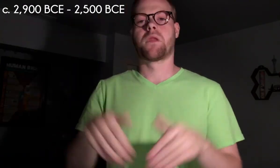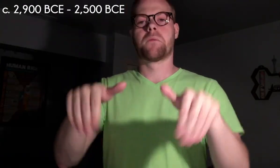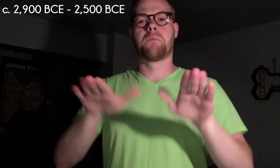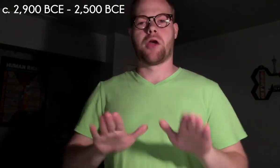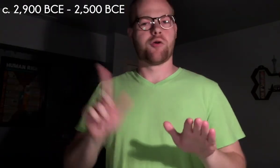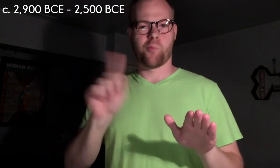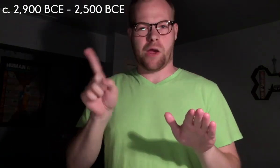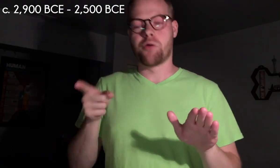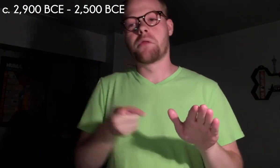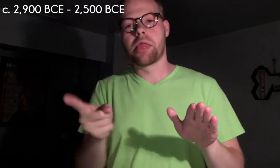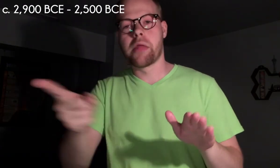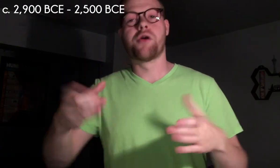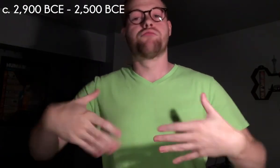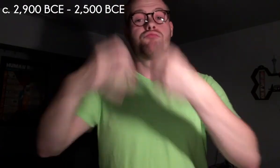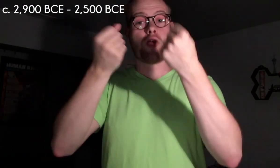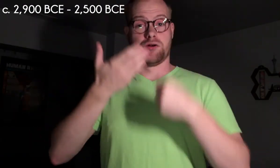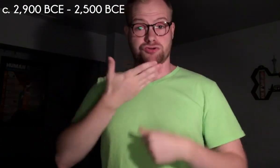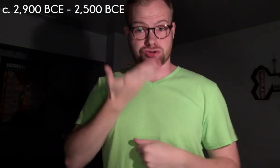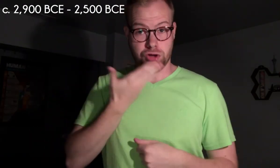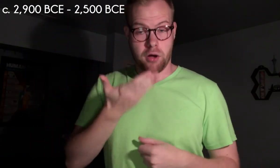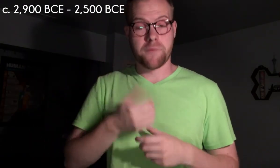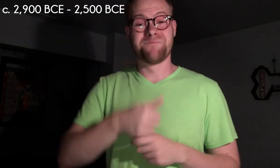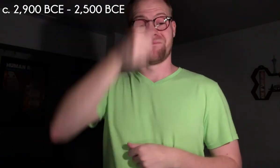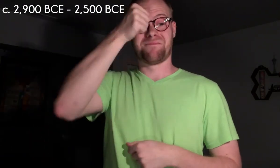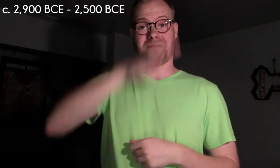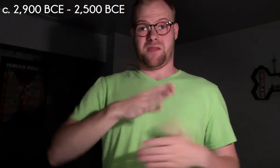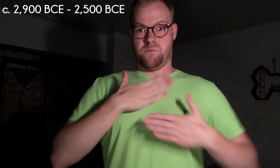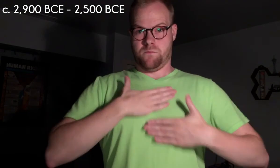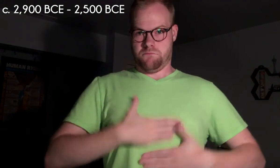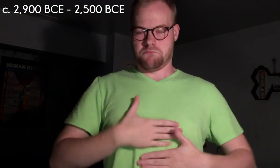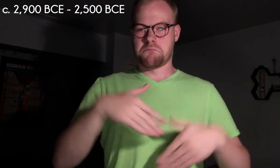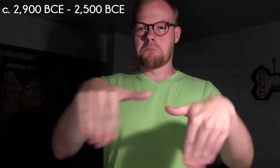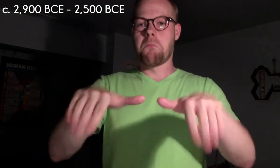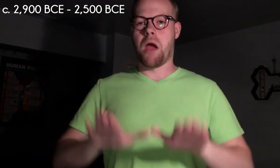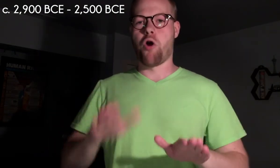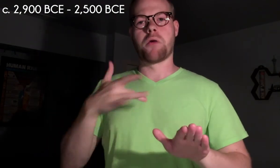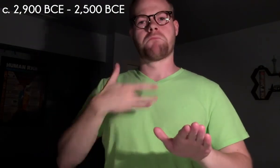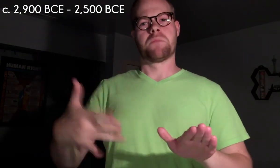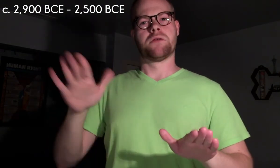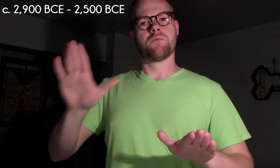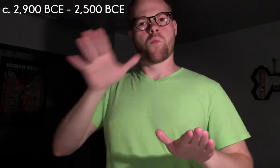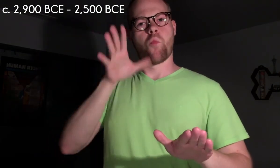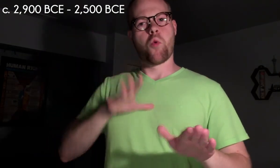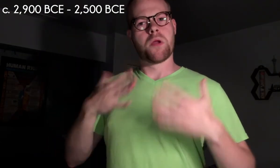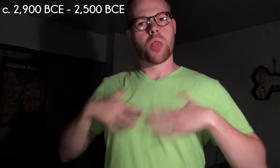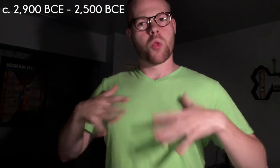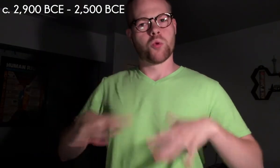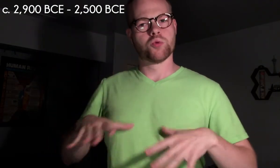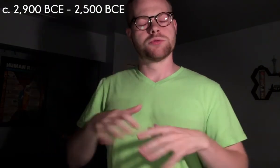c. 2,900 BCE – c. 2,500 BCE A burial of a suburb of Prague, Czech Republic, a male is buried in the outfit usually reserved for women.